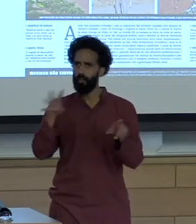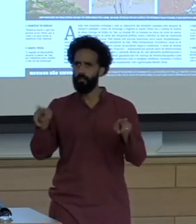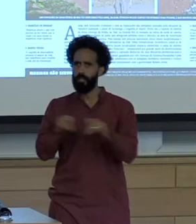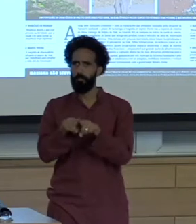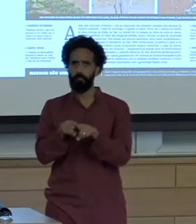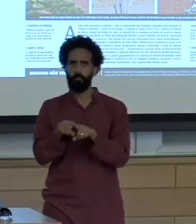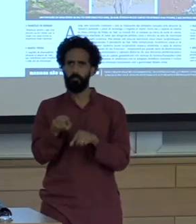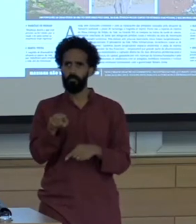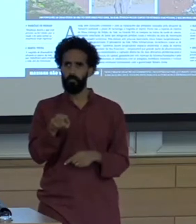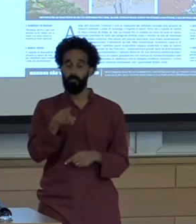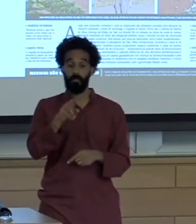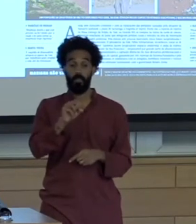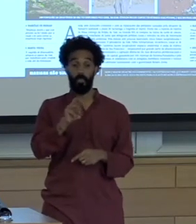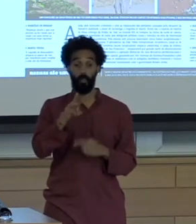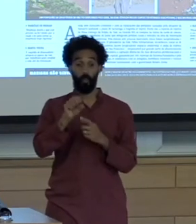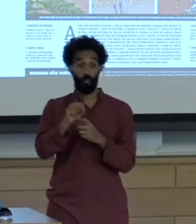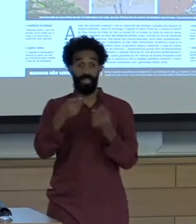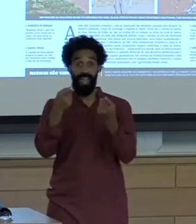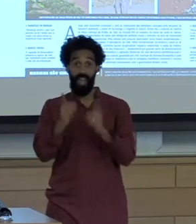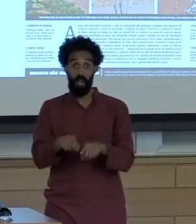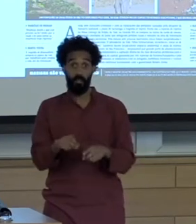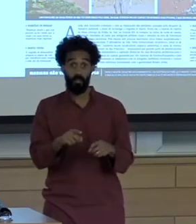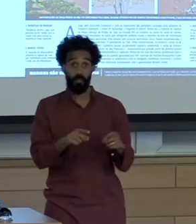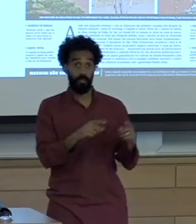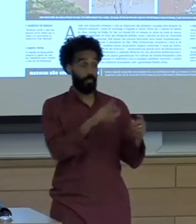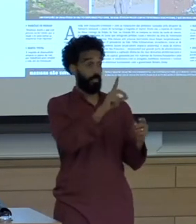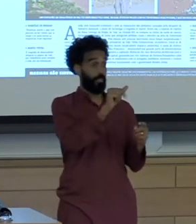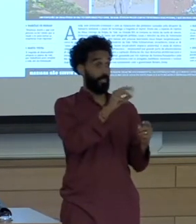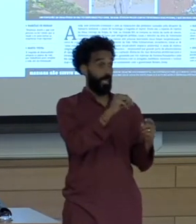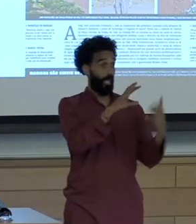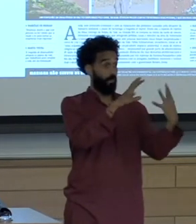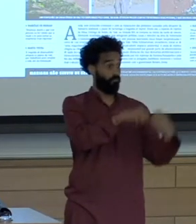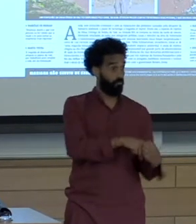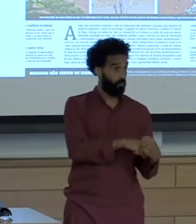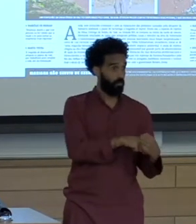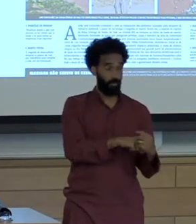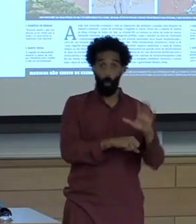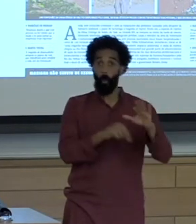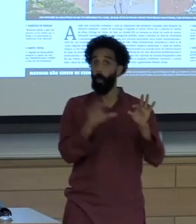Immediately after the dam breaks, you get breaking news episodic news